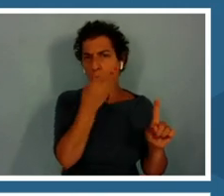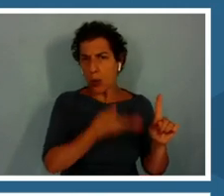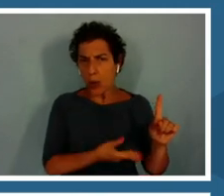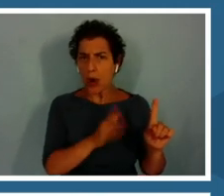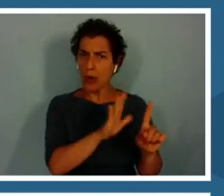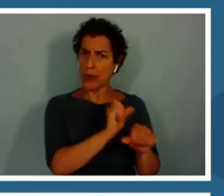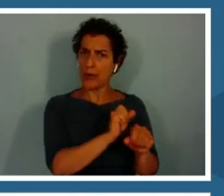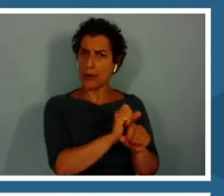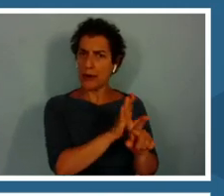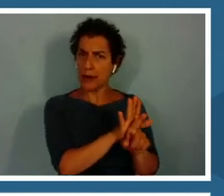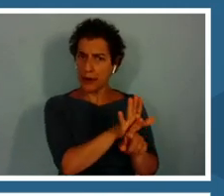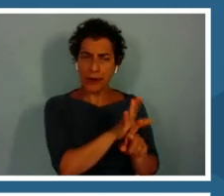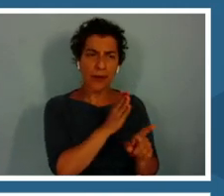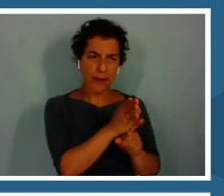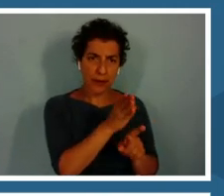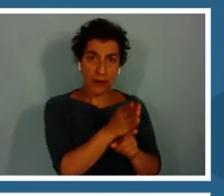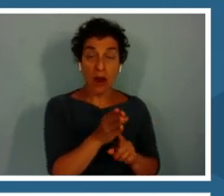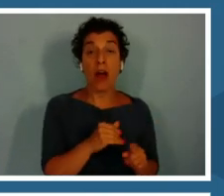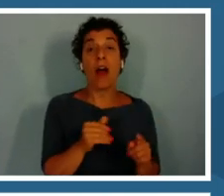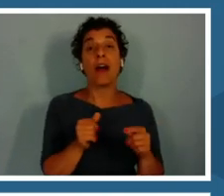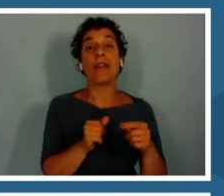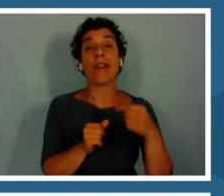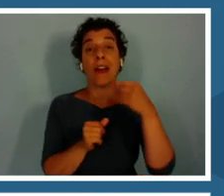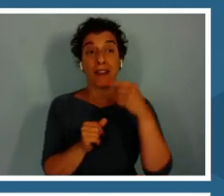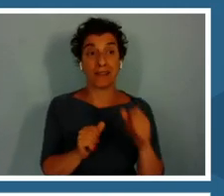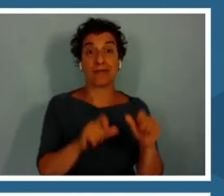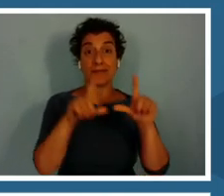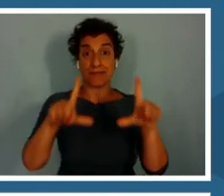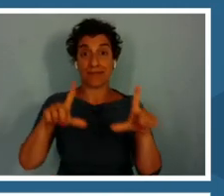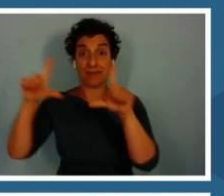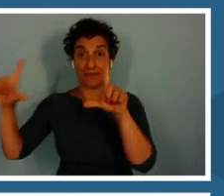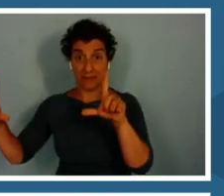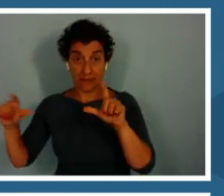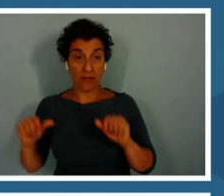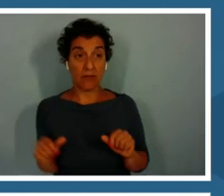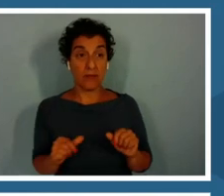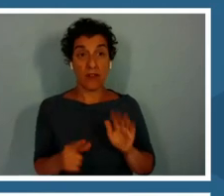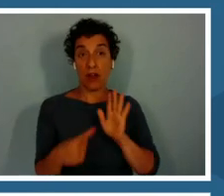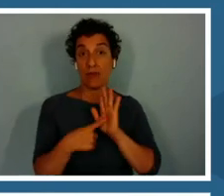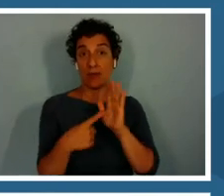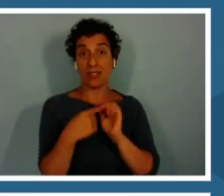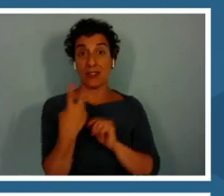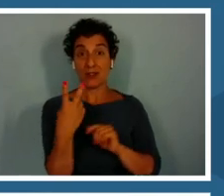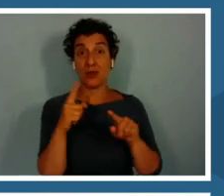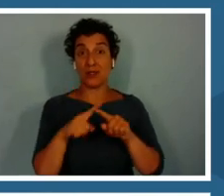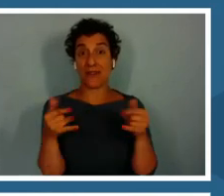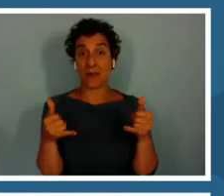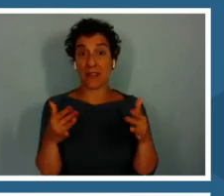Then it splits off into two different screens, which represents the two different players control.